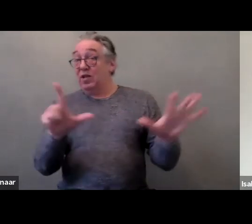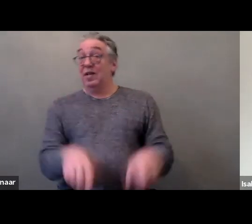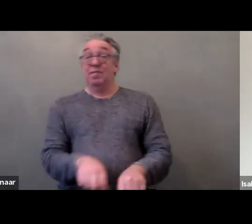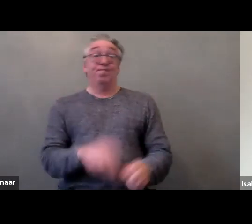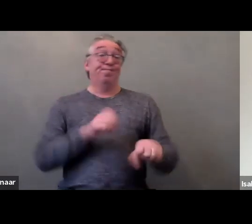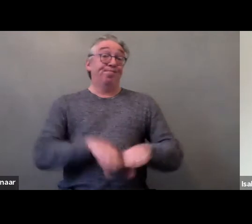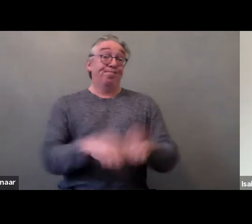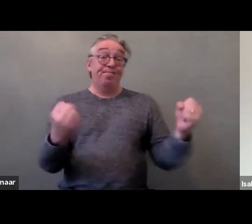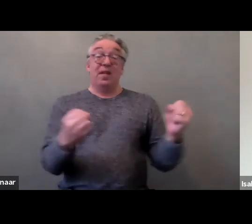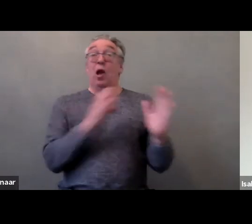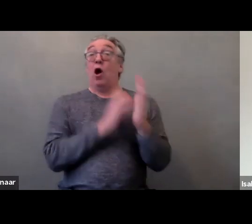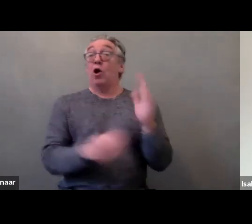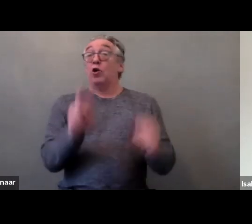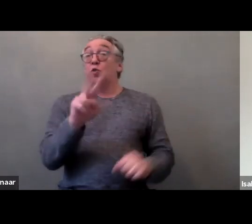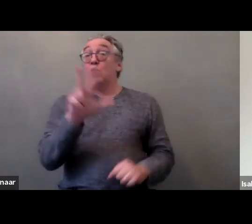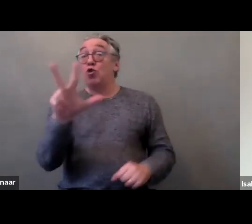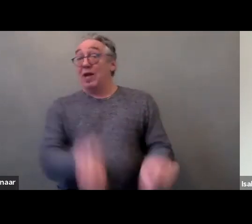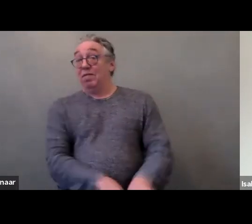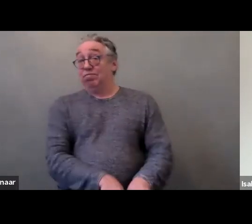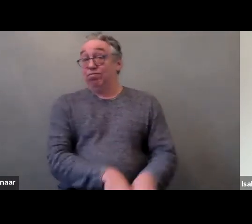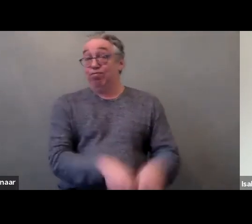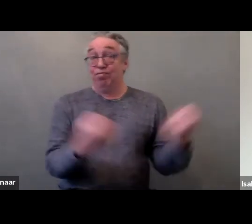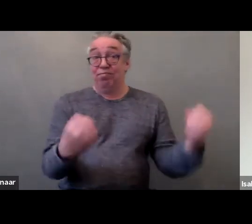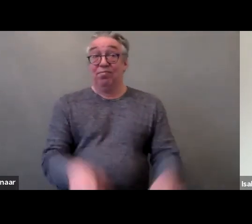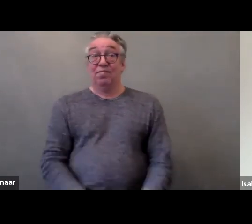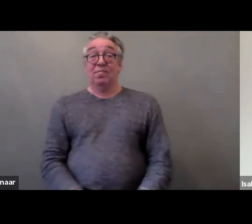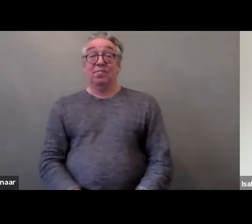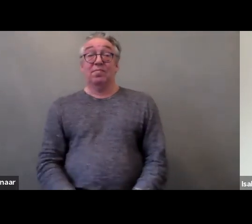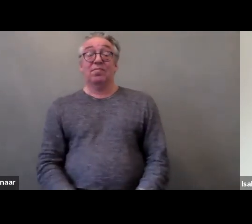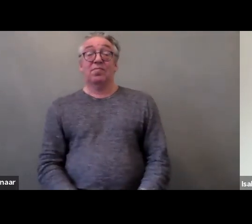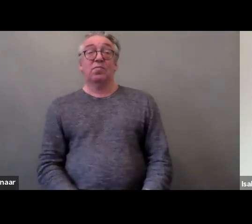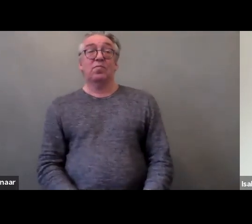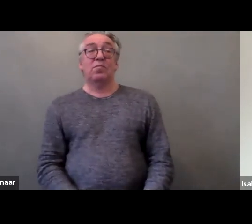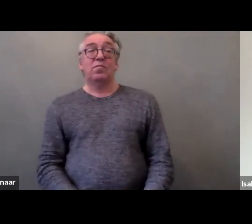The precondition of prior modification of the legal capacity of the individual